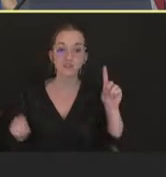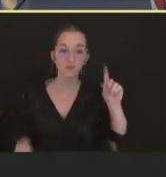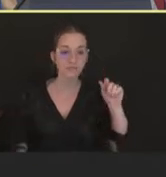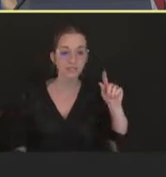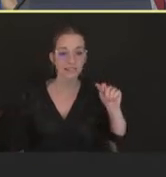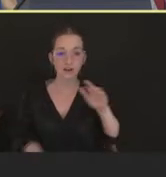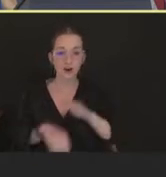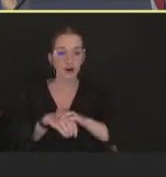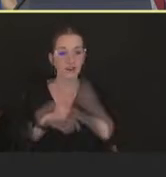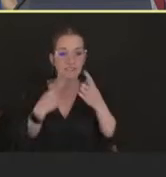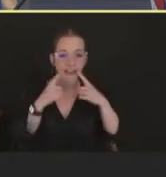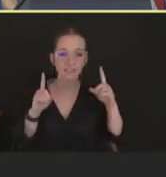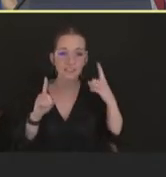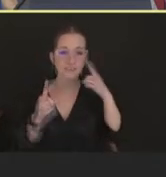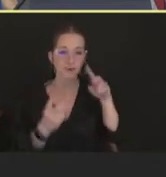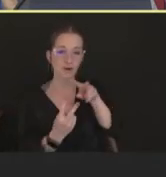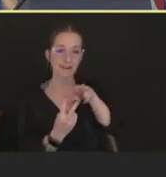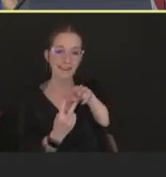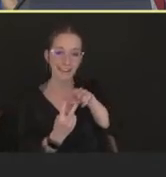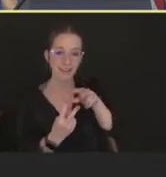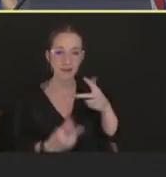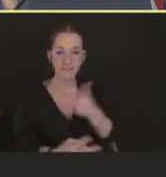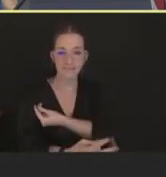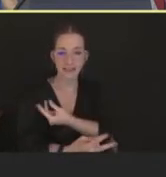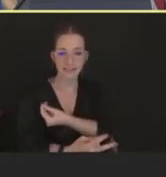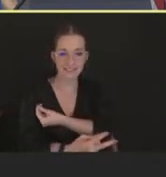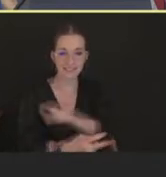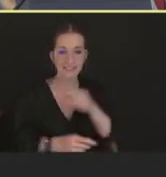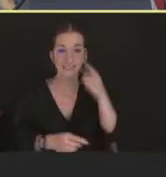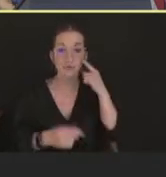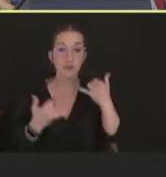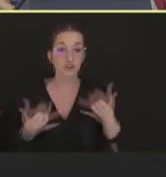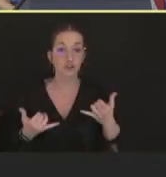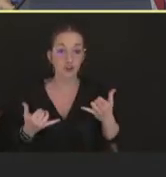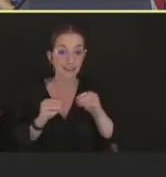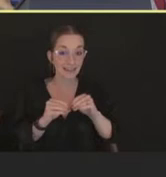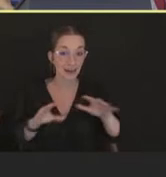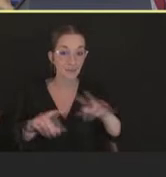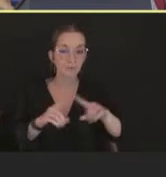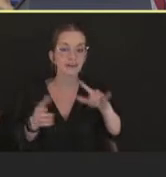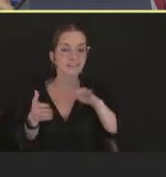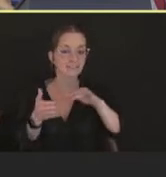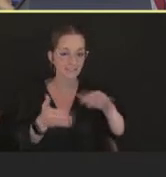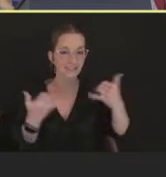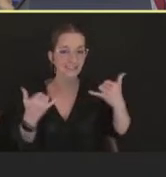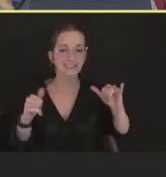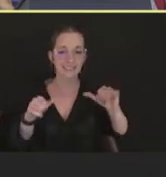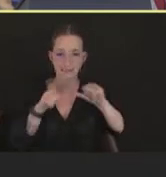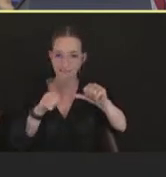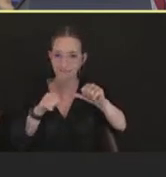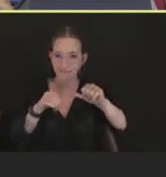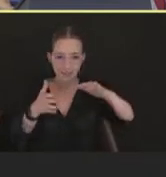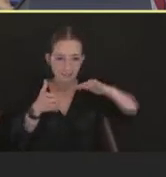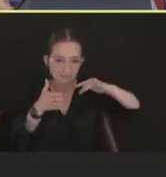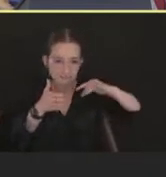JYNNEOS or ACAM2000 vaccines in the current outbreak, but studies are actively underway to